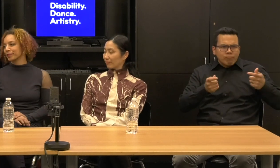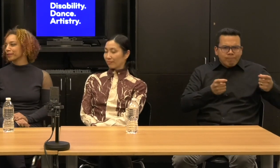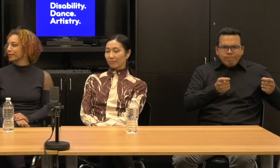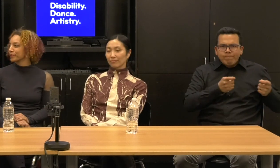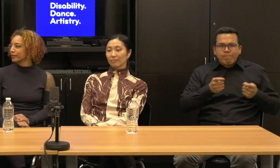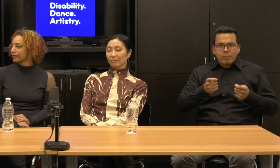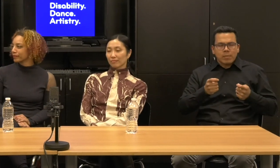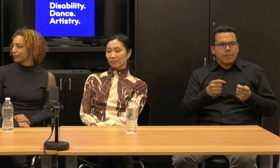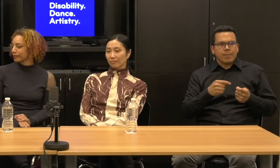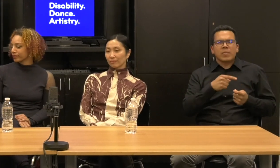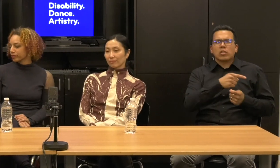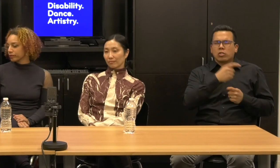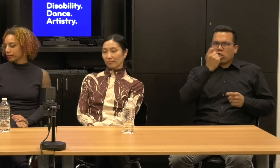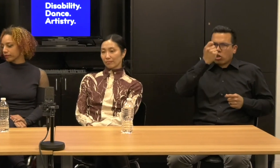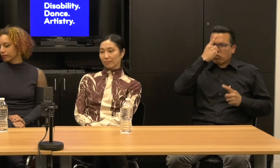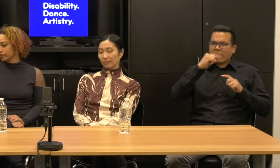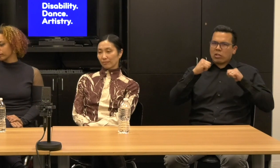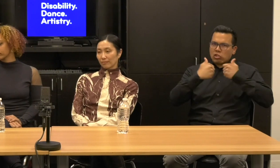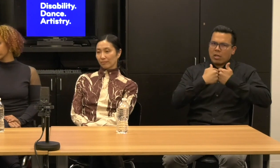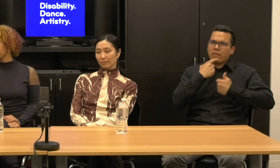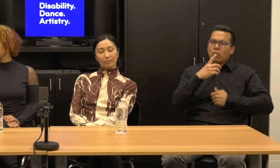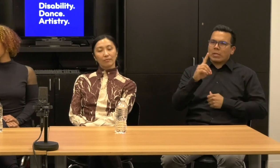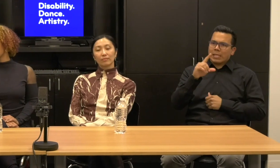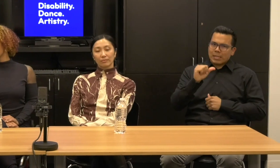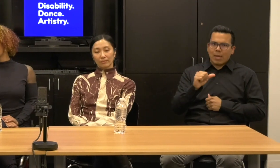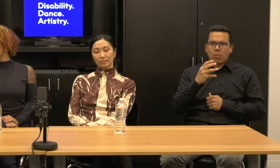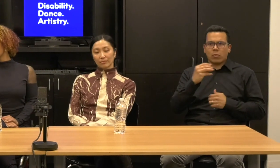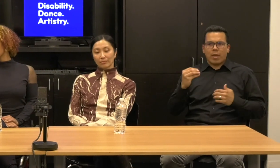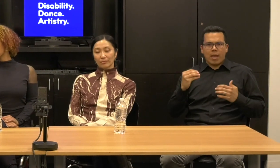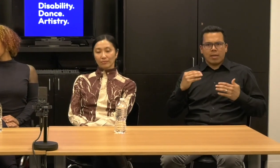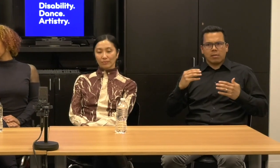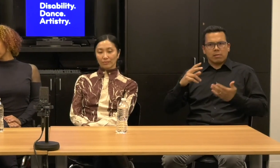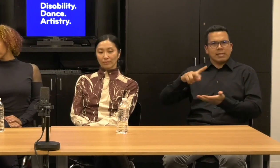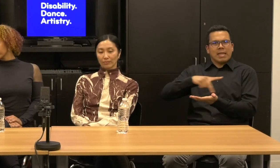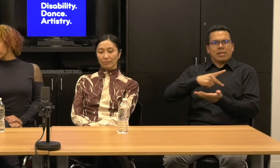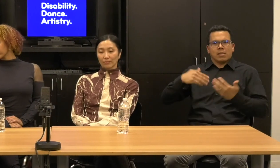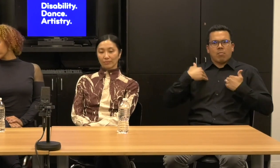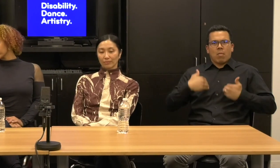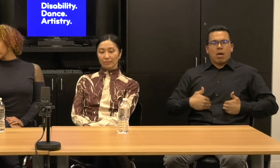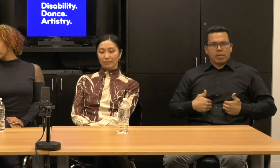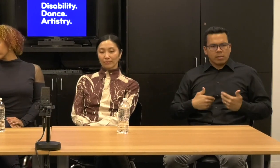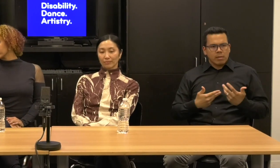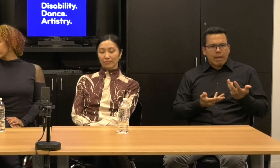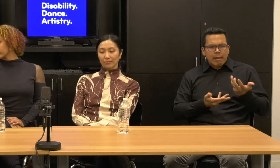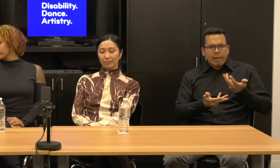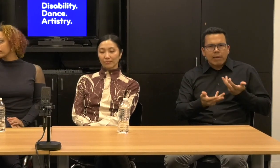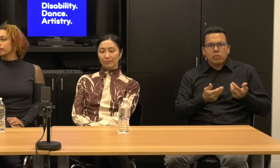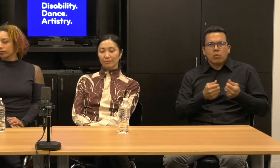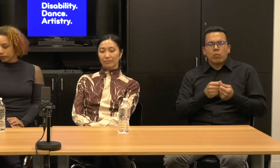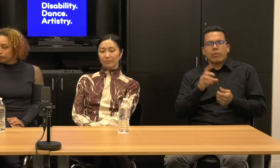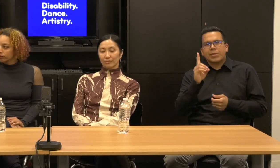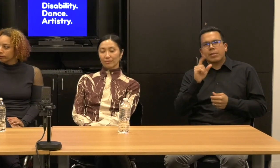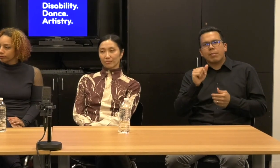understandings of disabled and dancing bodies engage, engaging with disability arts, culture and history.